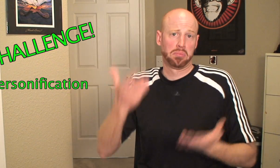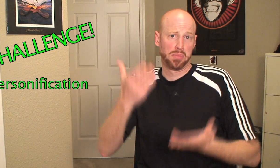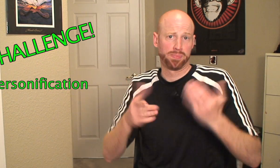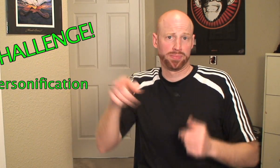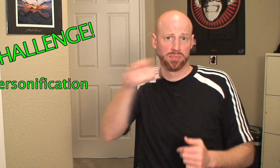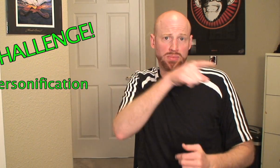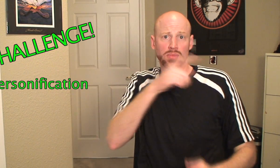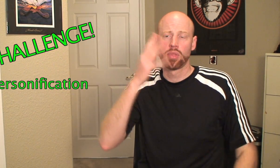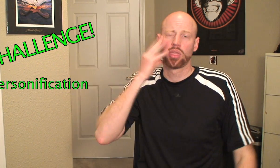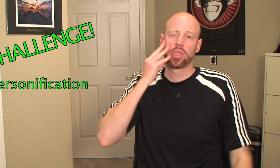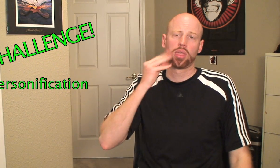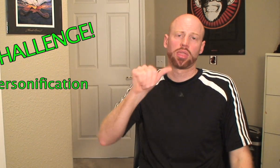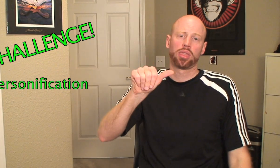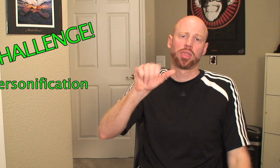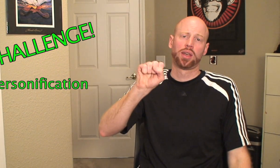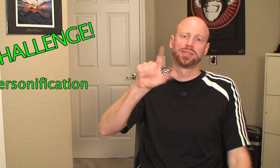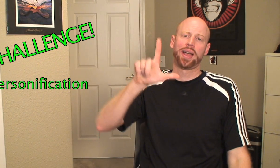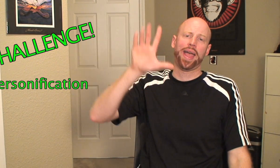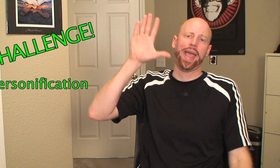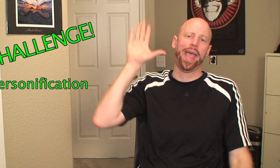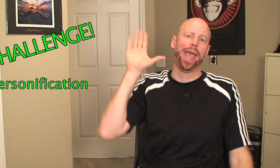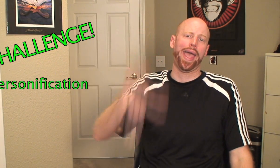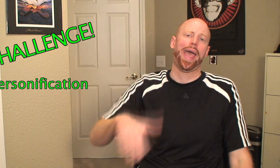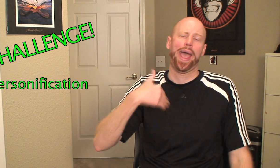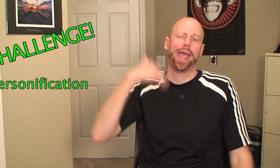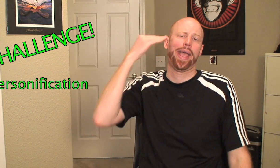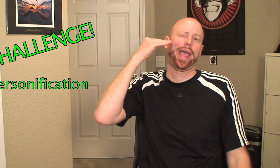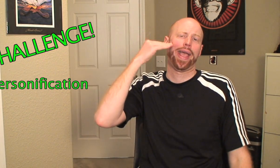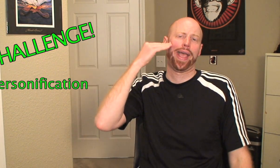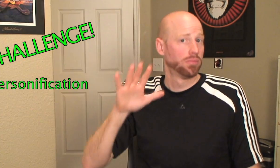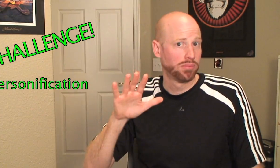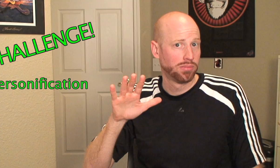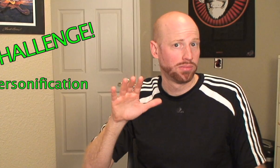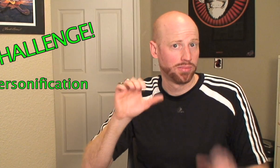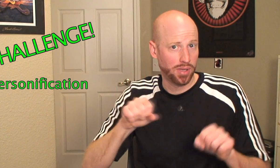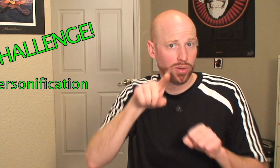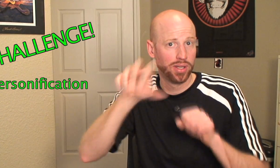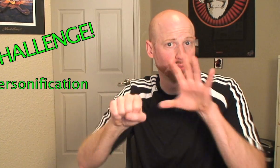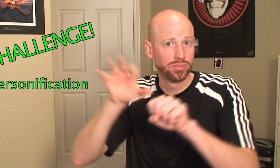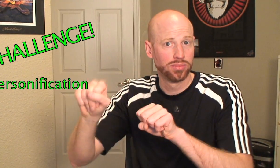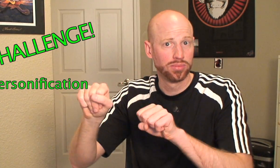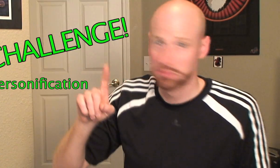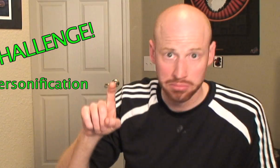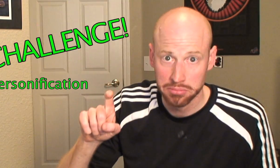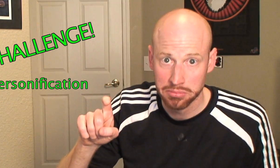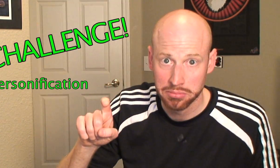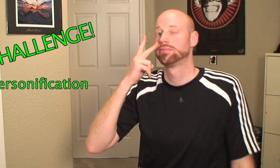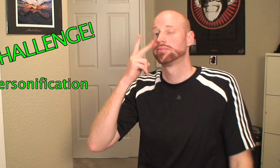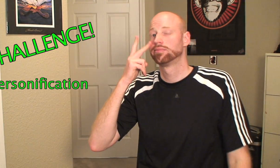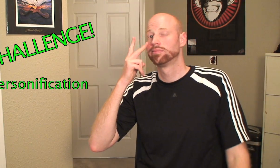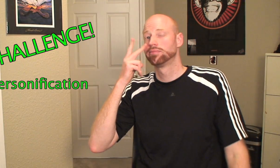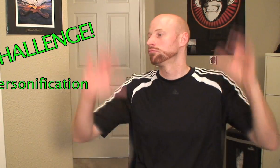The veteran ASL users among you may think that this challenge is child's play... let's see you put your money where your mouth is!